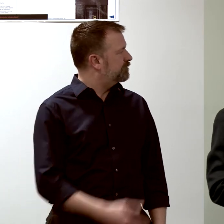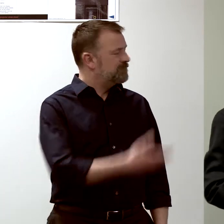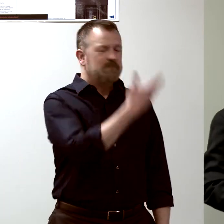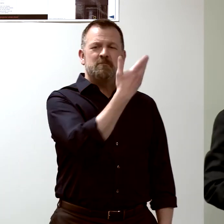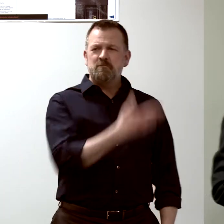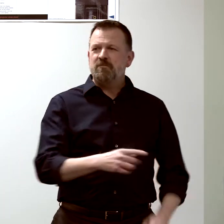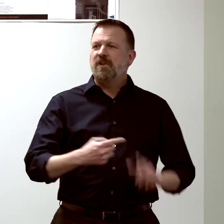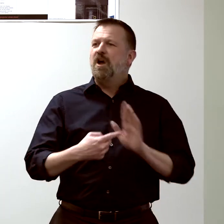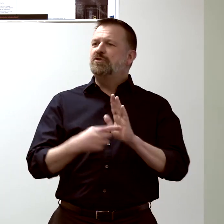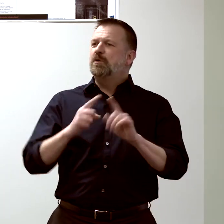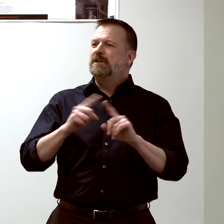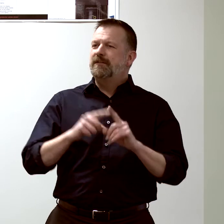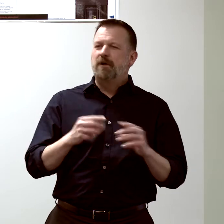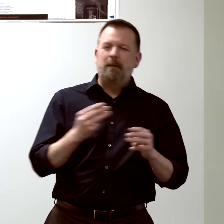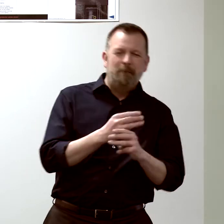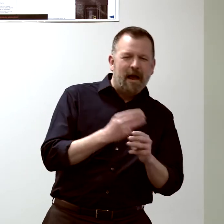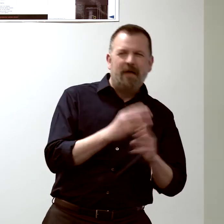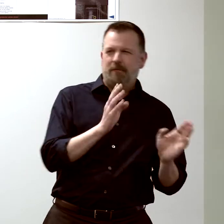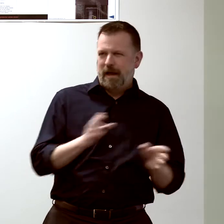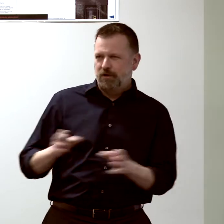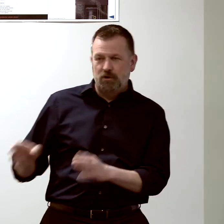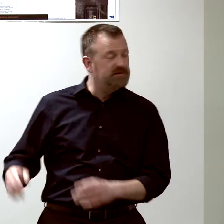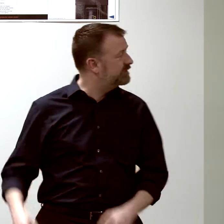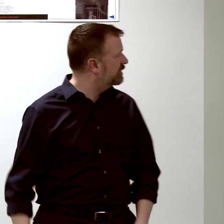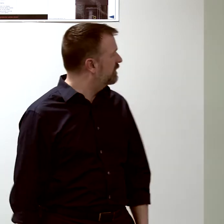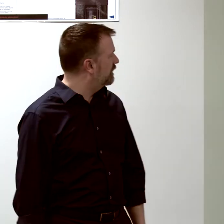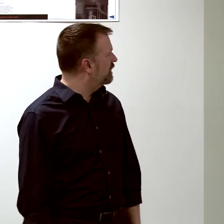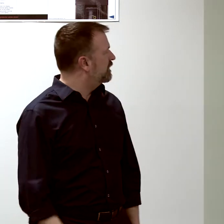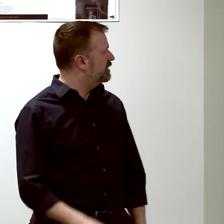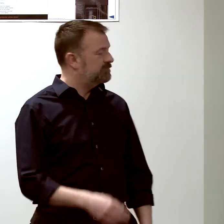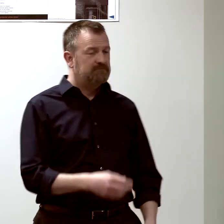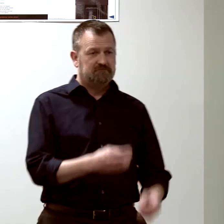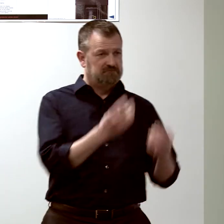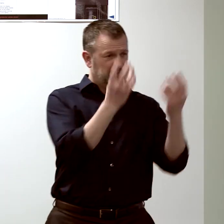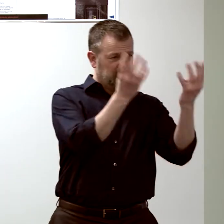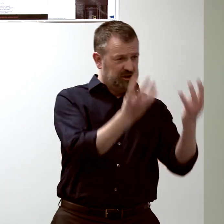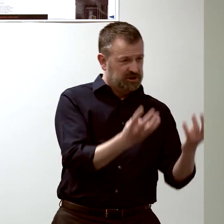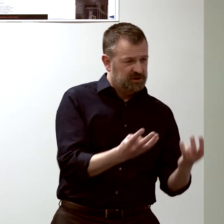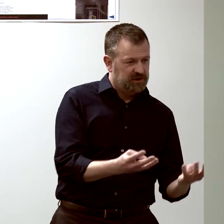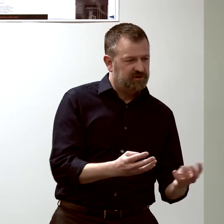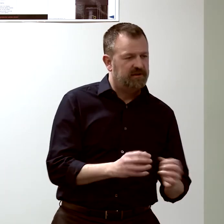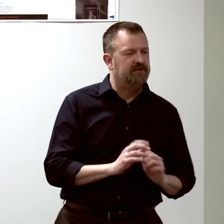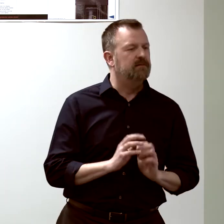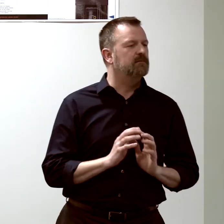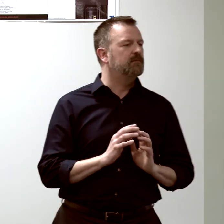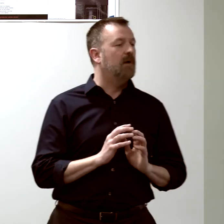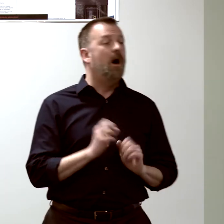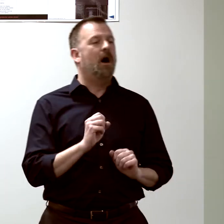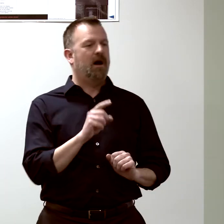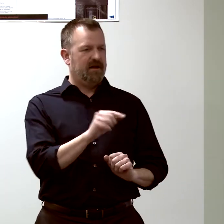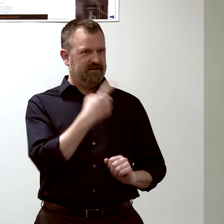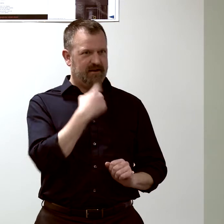So these are group of genes that tell us that there are cells that are making antibodies